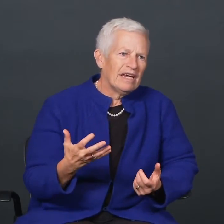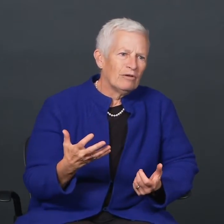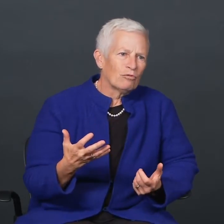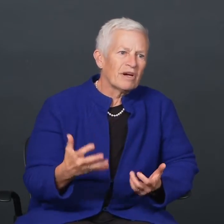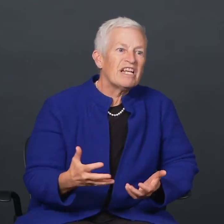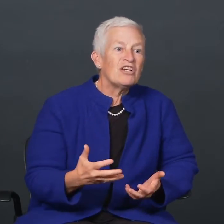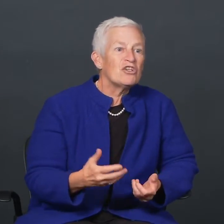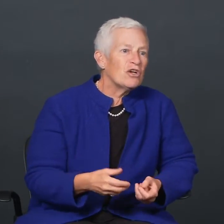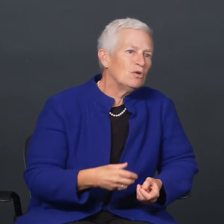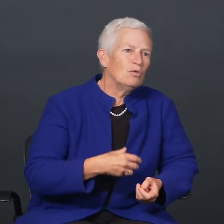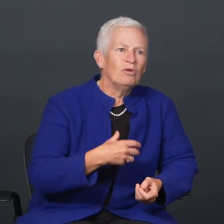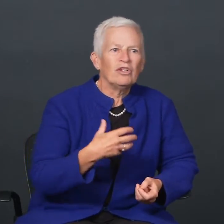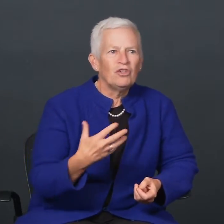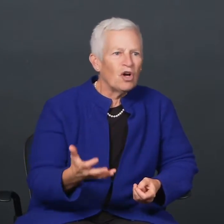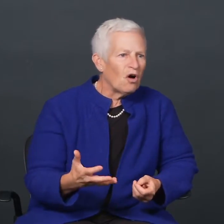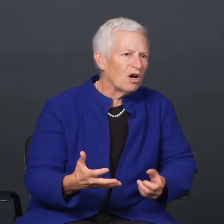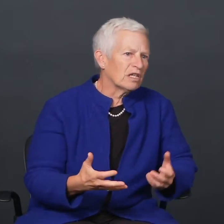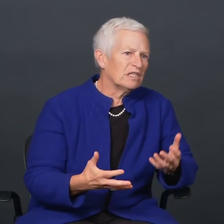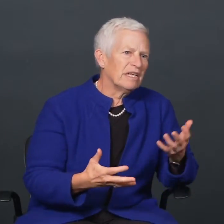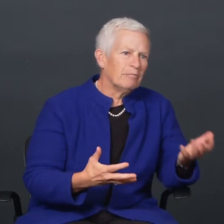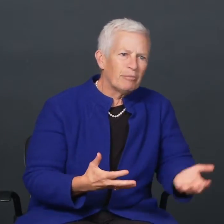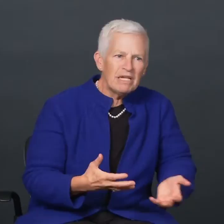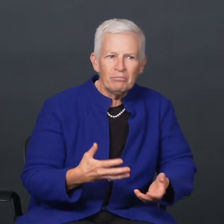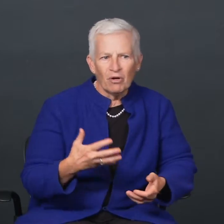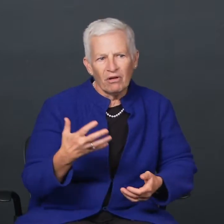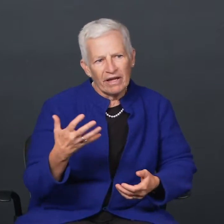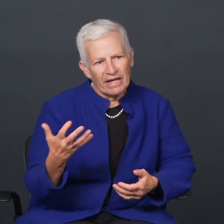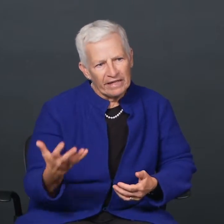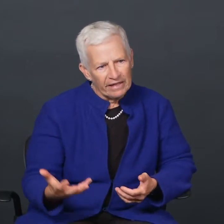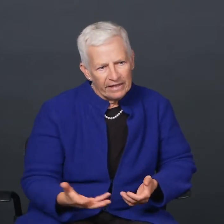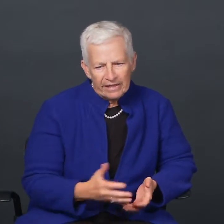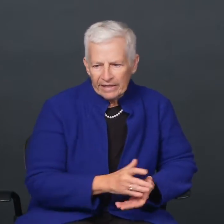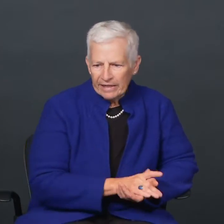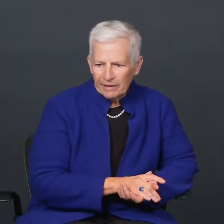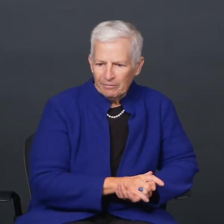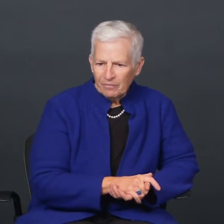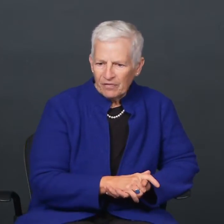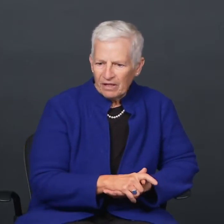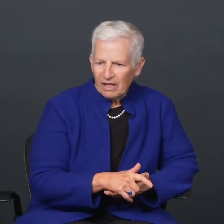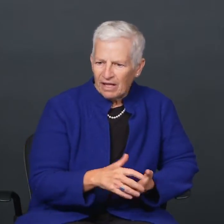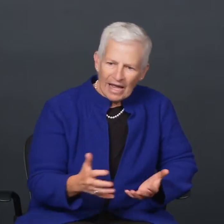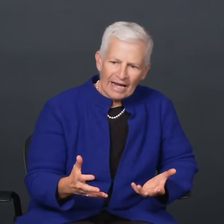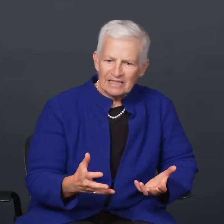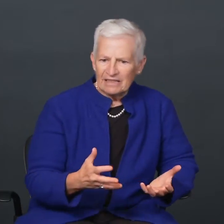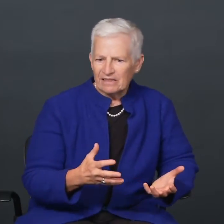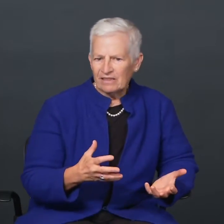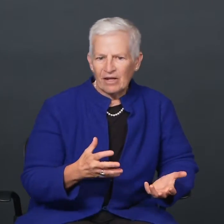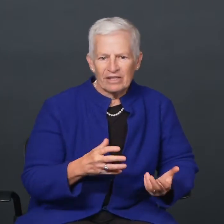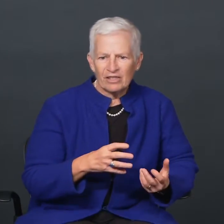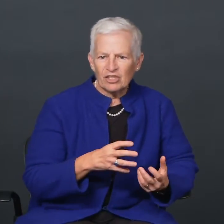They read to dogs, and people, and classes.